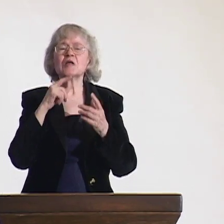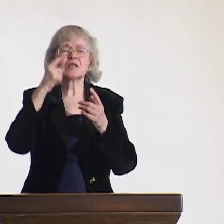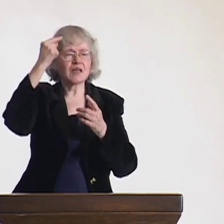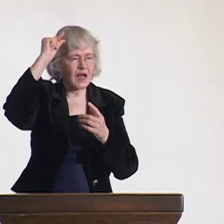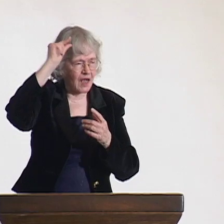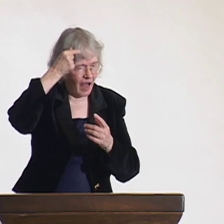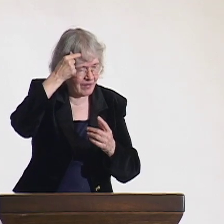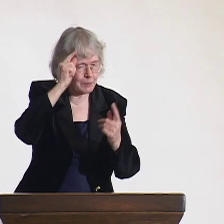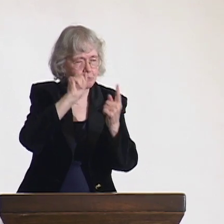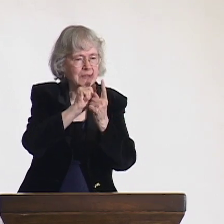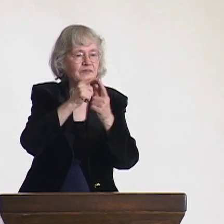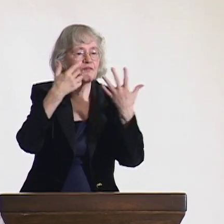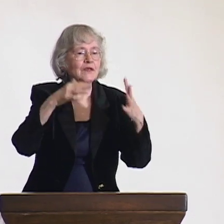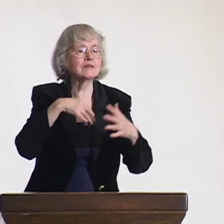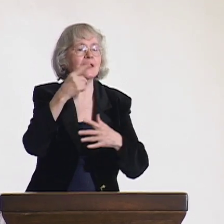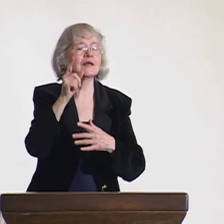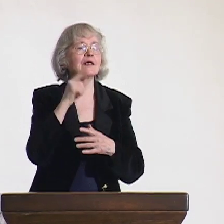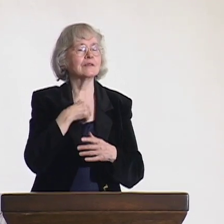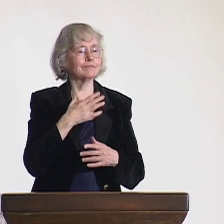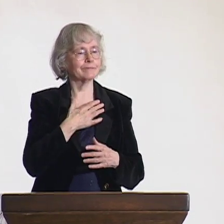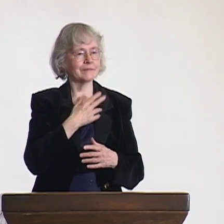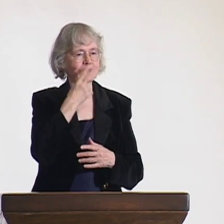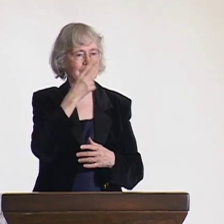So I had an opportunity to attend a Deaf club.